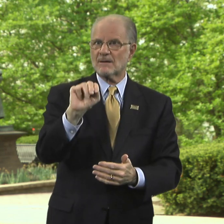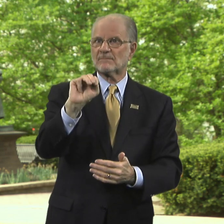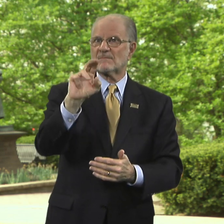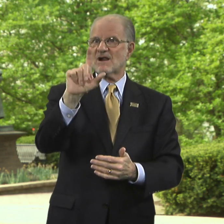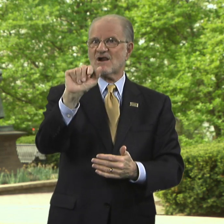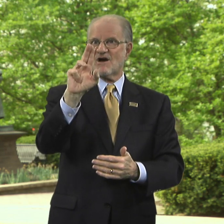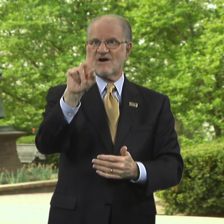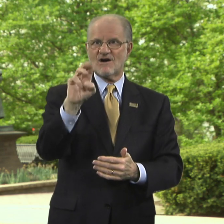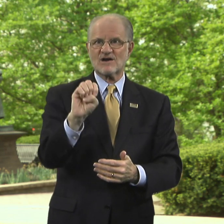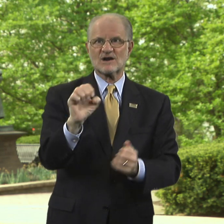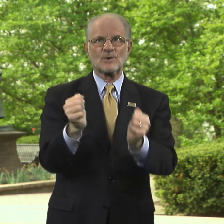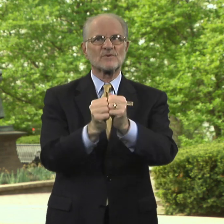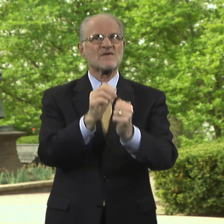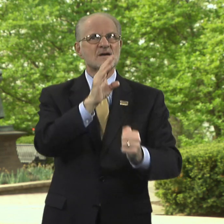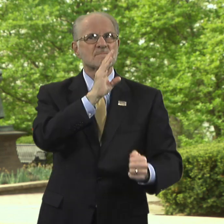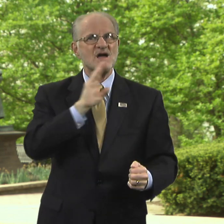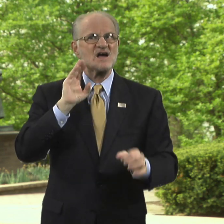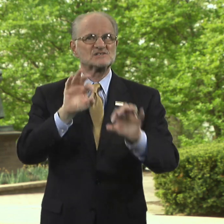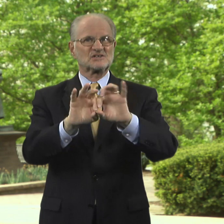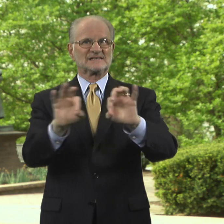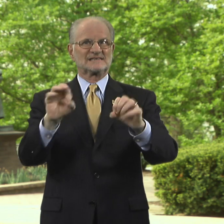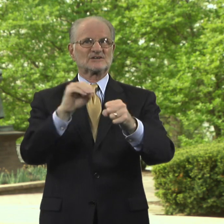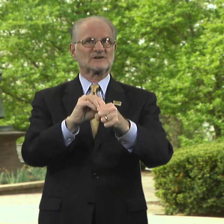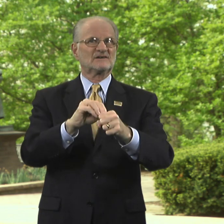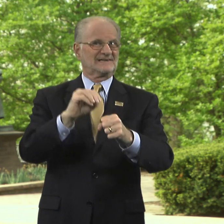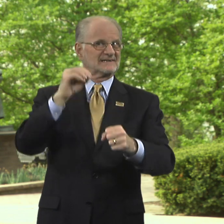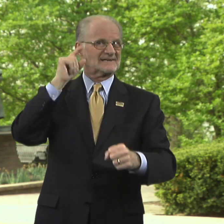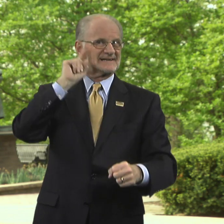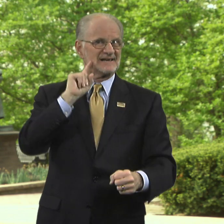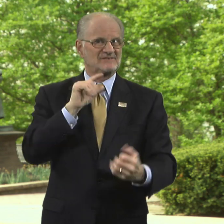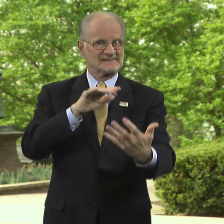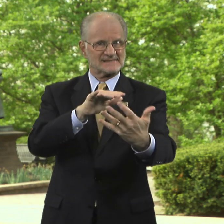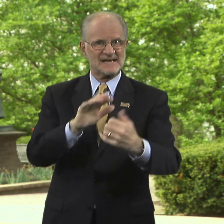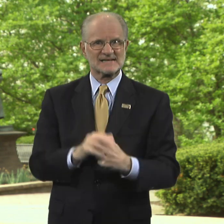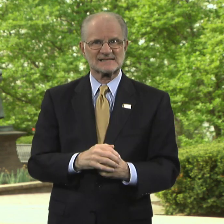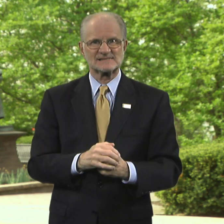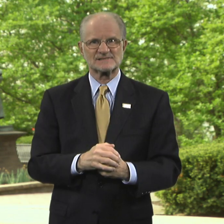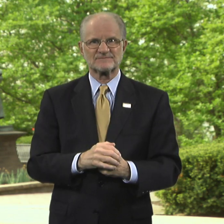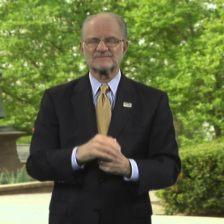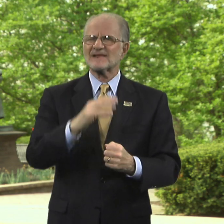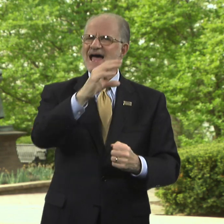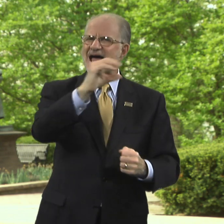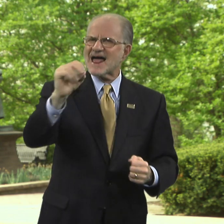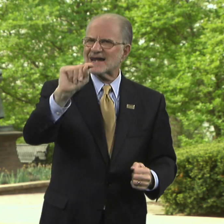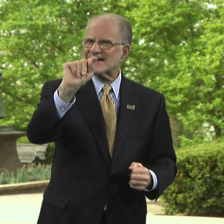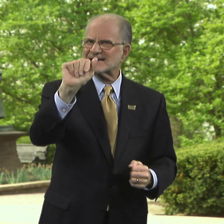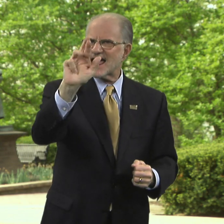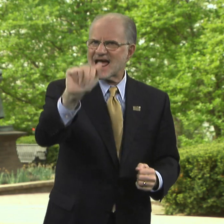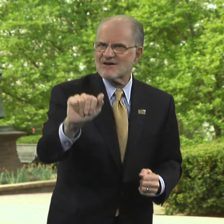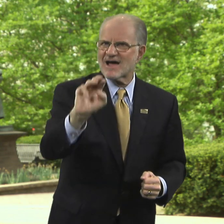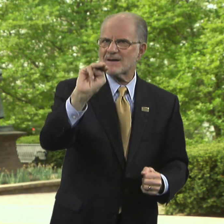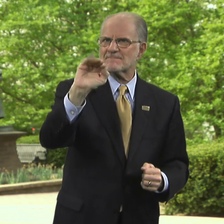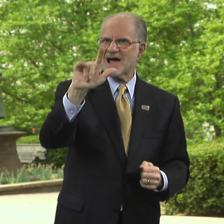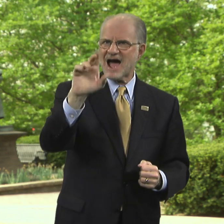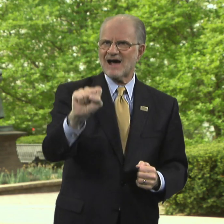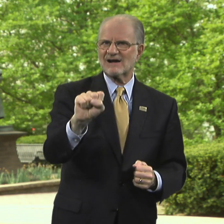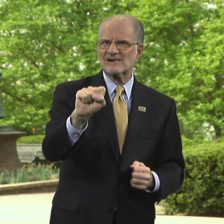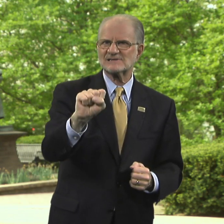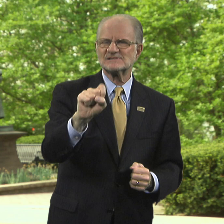with a bachelor's degree in deaf studies. And Tara Miles,